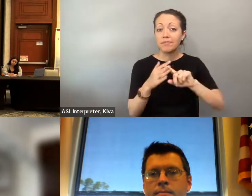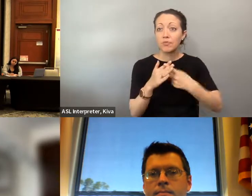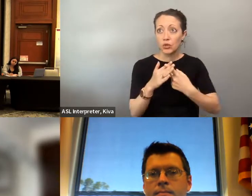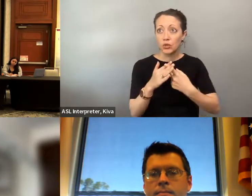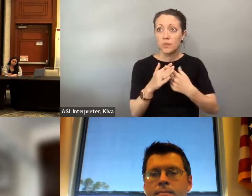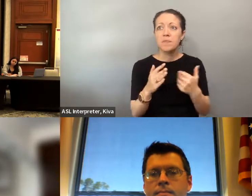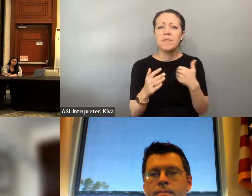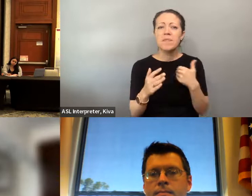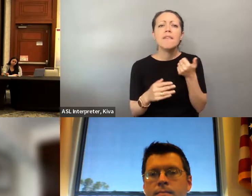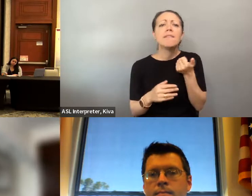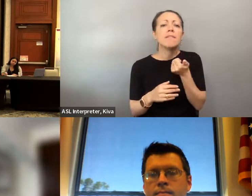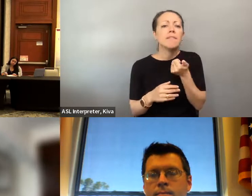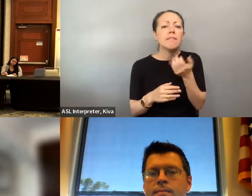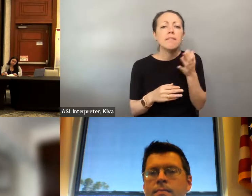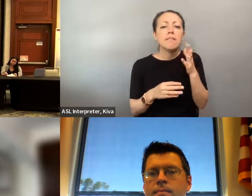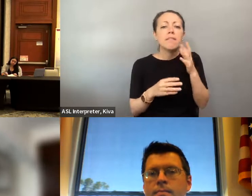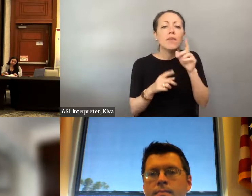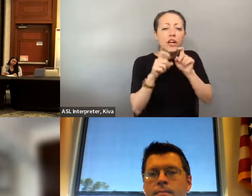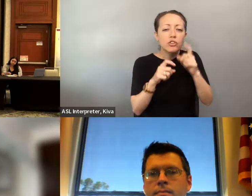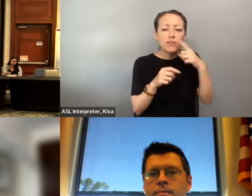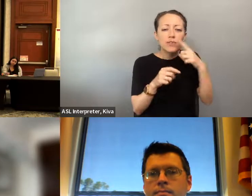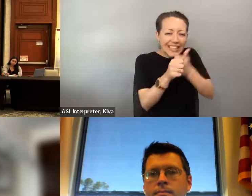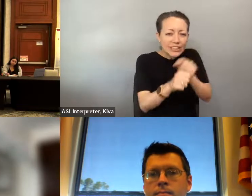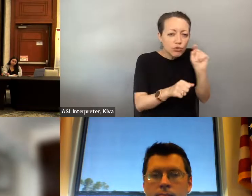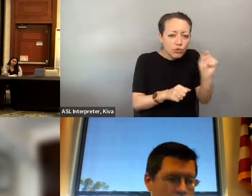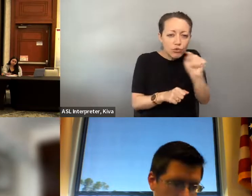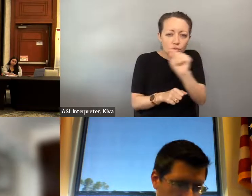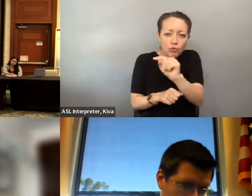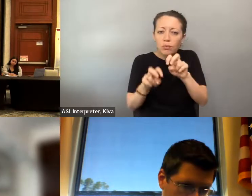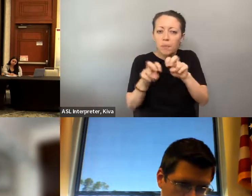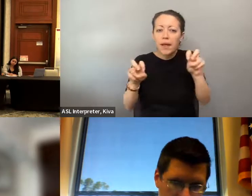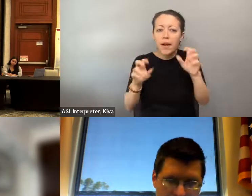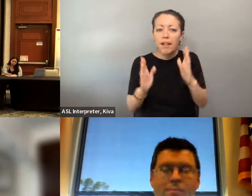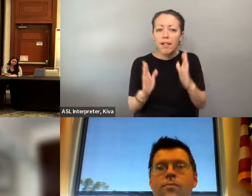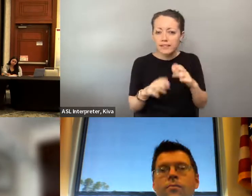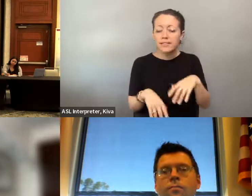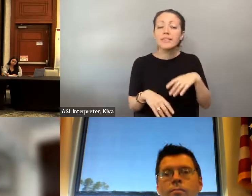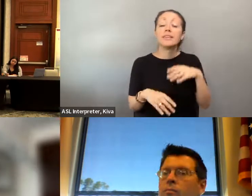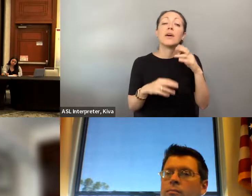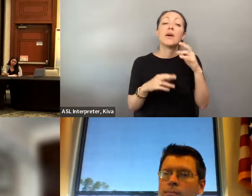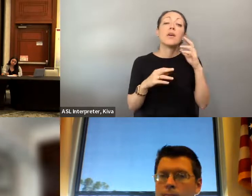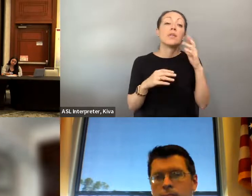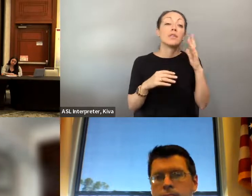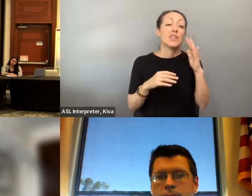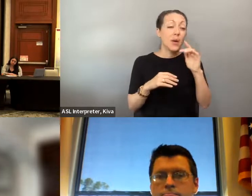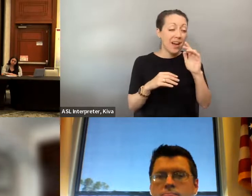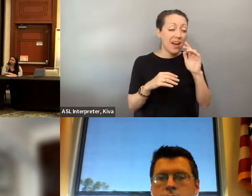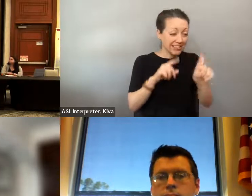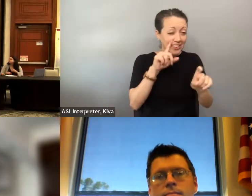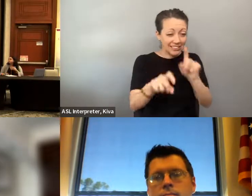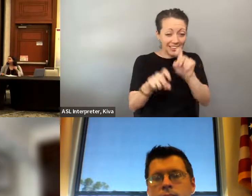Wonderful, you So much for further elaborating on your work, David, and thank you for being here So we're gonna get started. here. So we're going to get started. We have some We have some individualized questions for each of our panelists today. individualized questions for each of our panelists today.